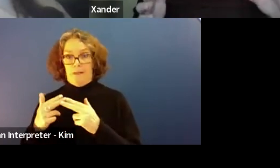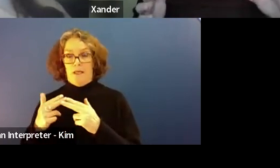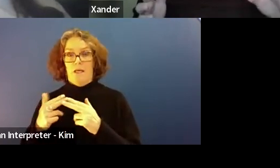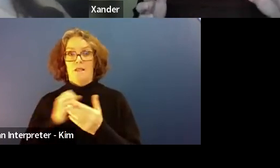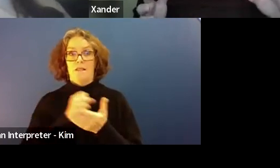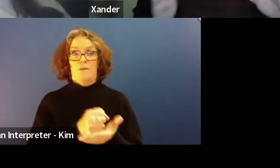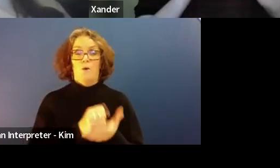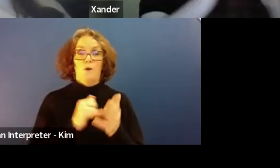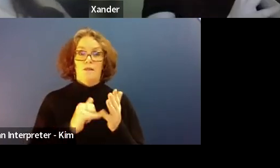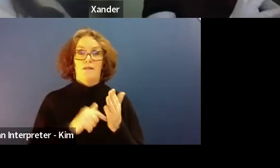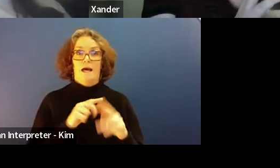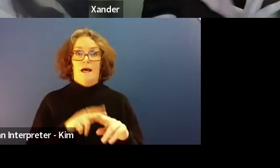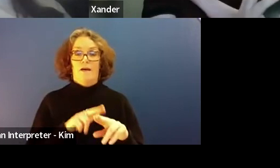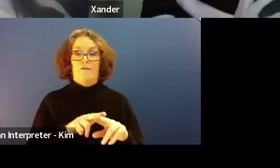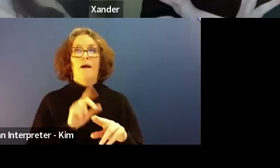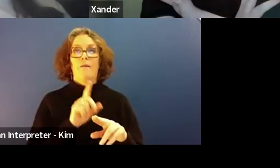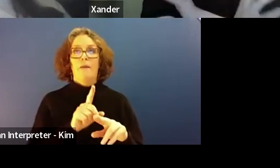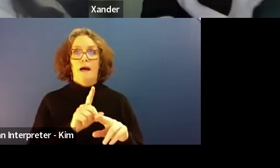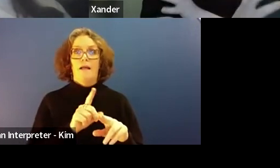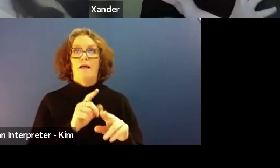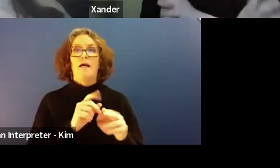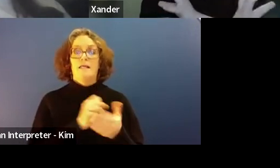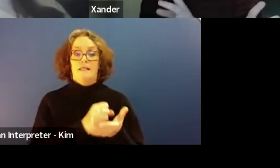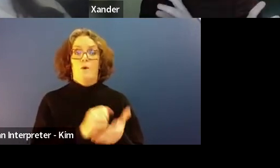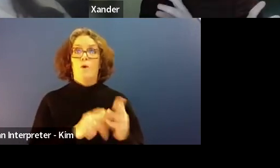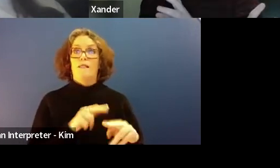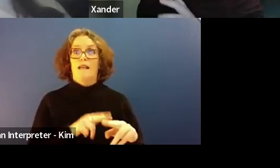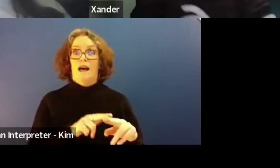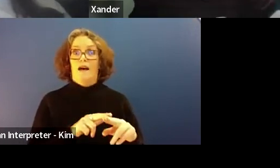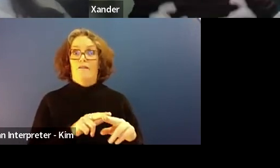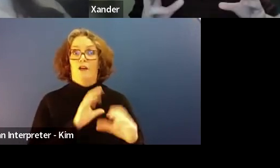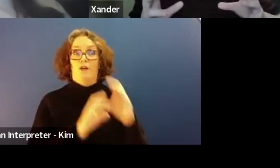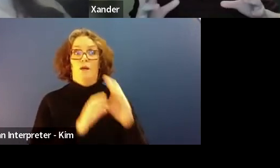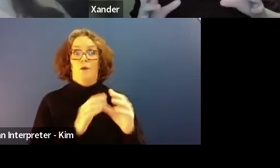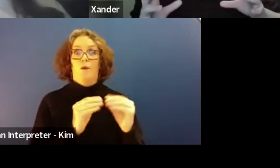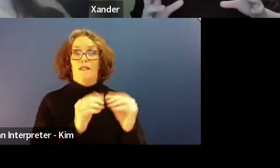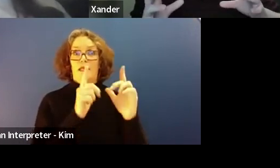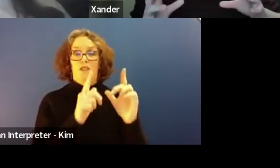But there's no communication between the support staff and the teacher, it will always disconnected.